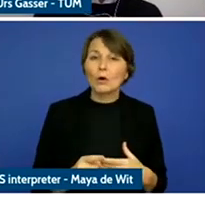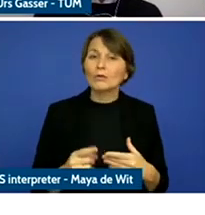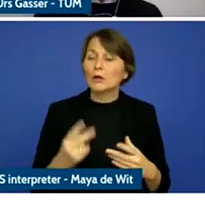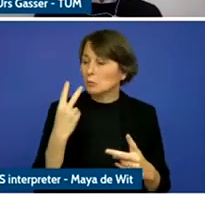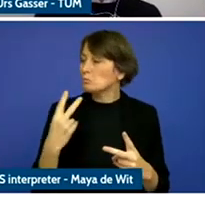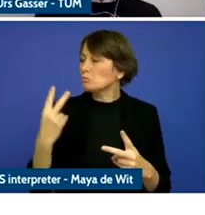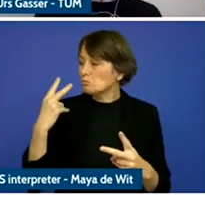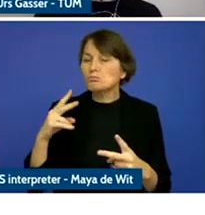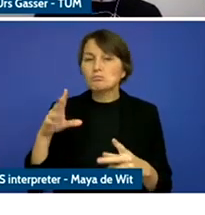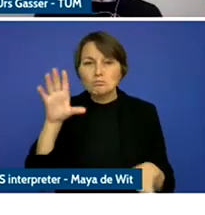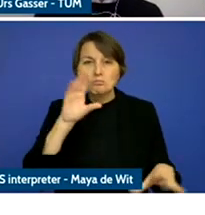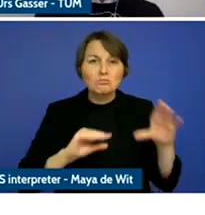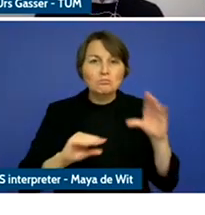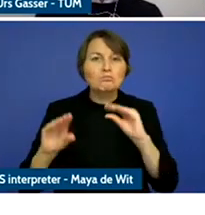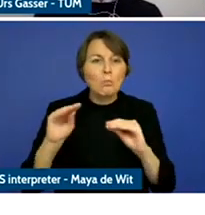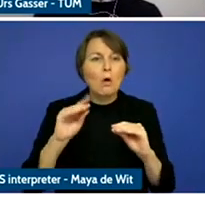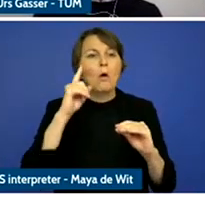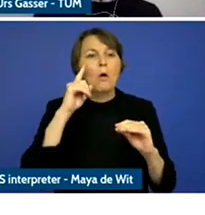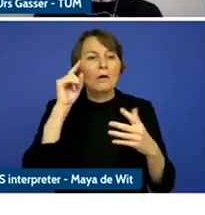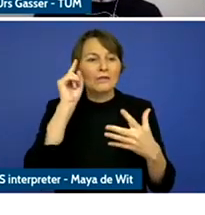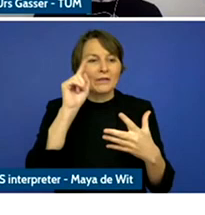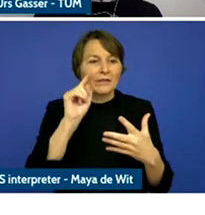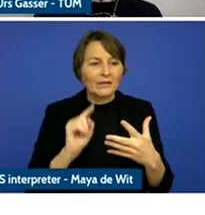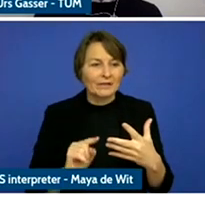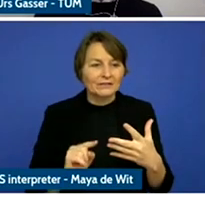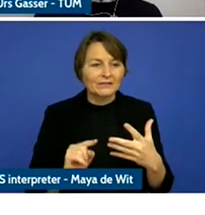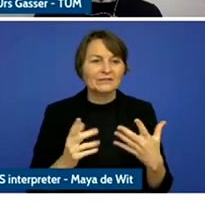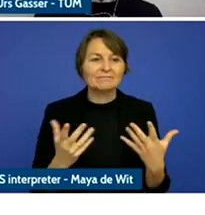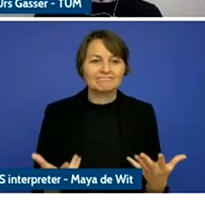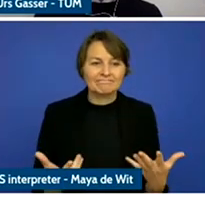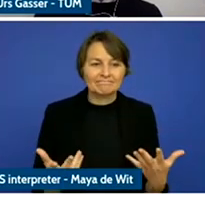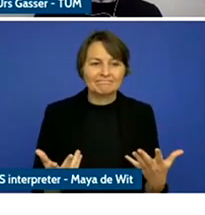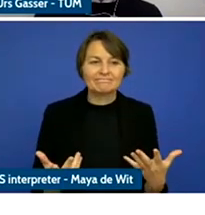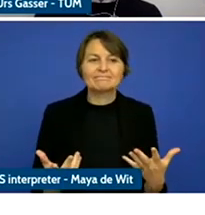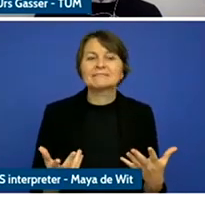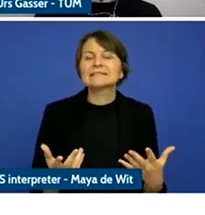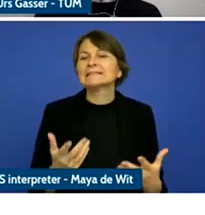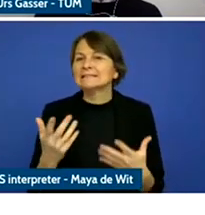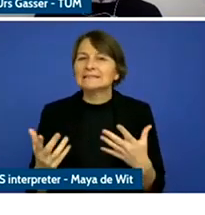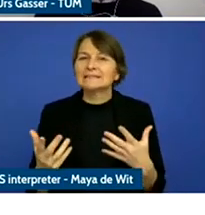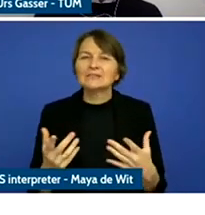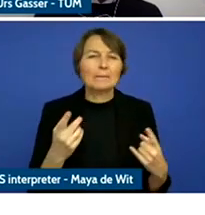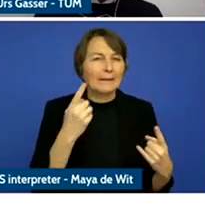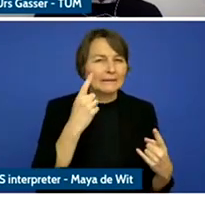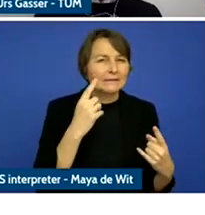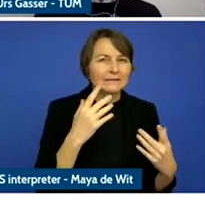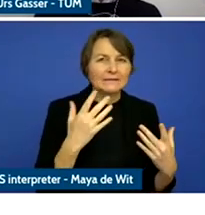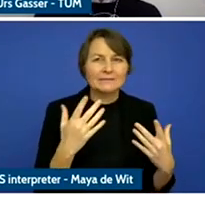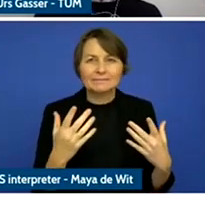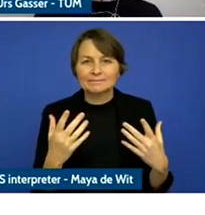of awareness and parents in particular, pay much more attention